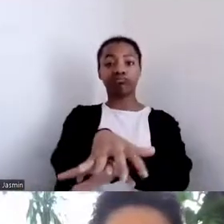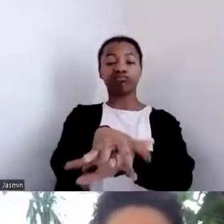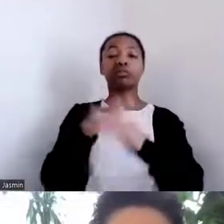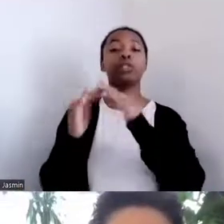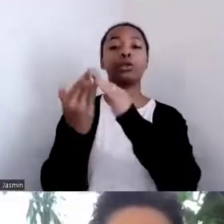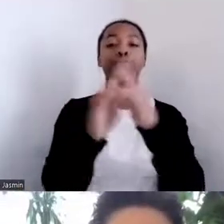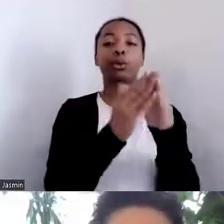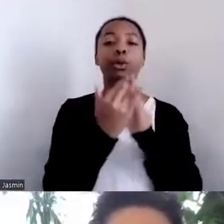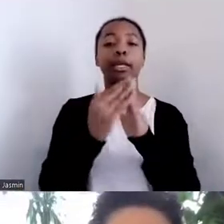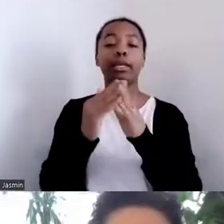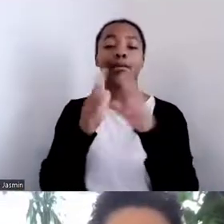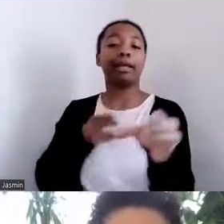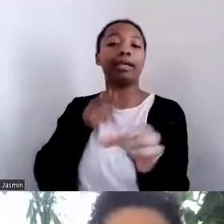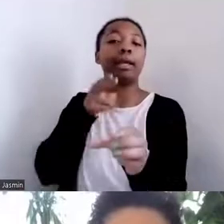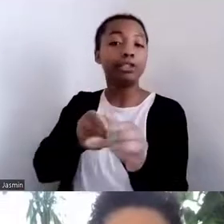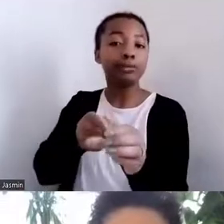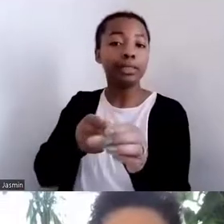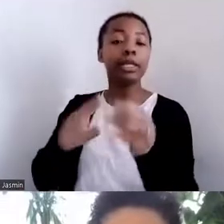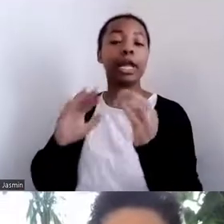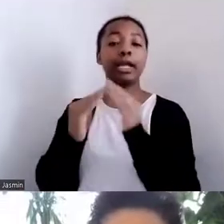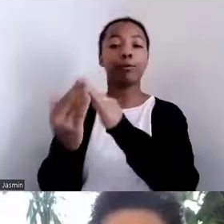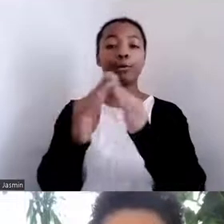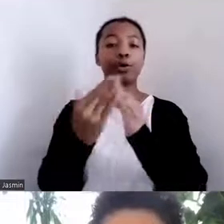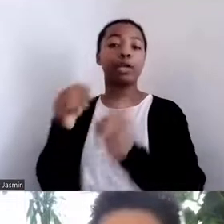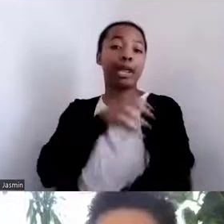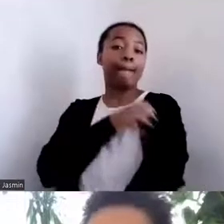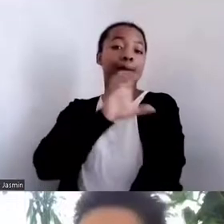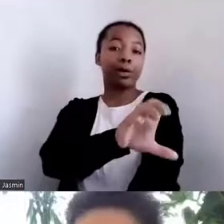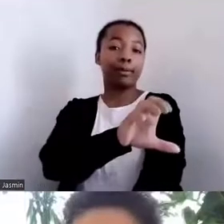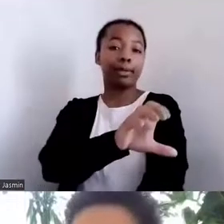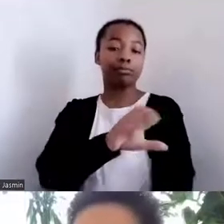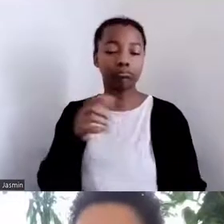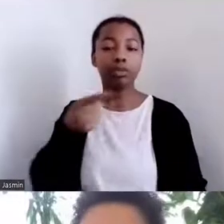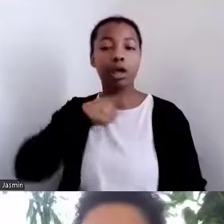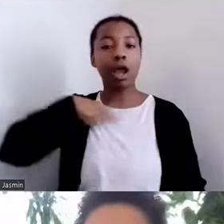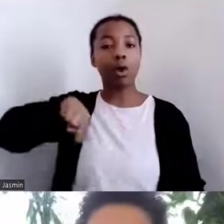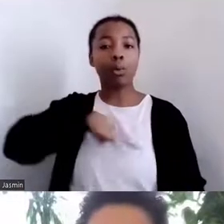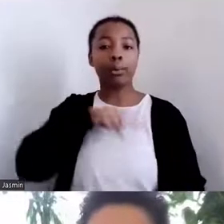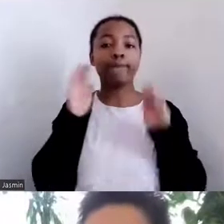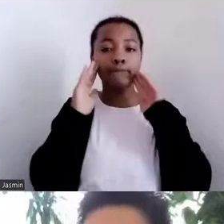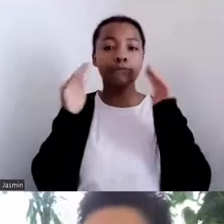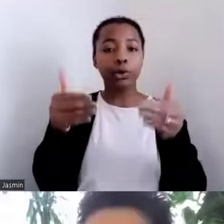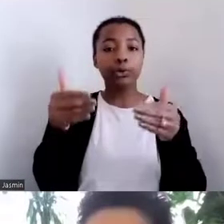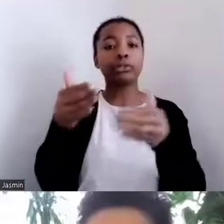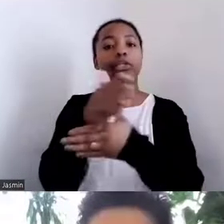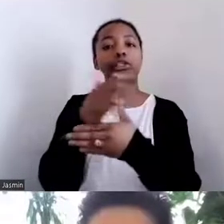empowerment and focus on sharing our story as it is really